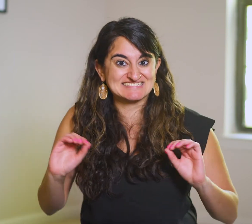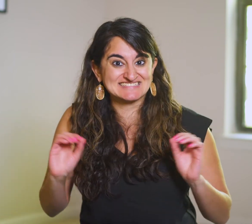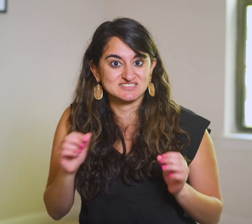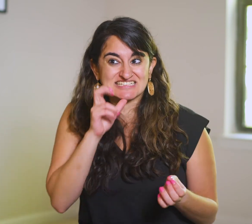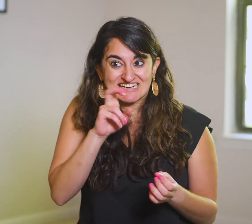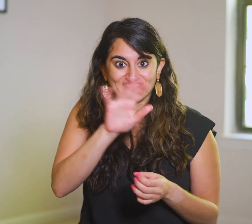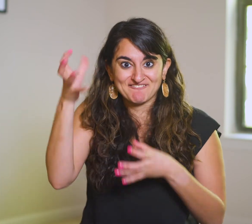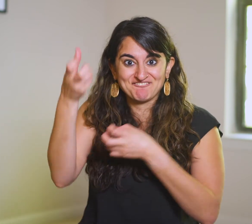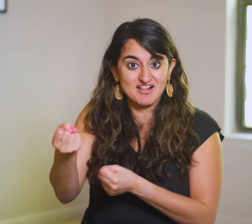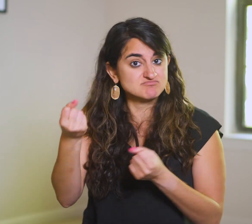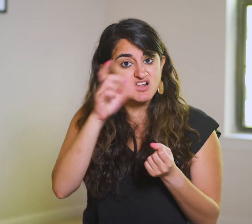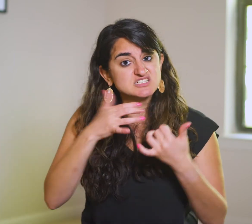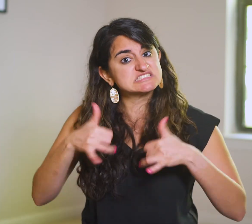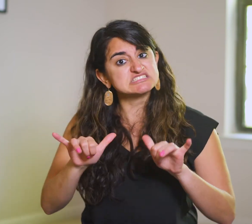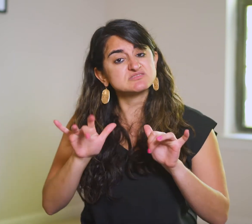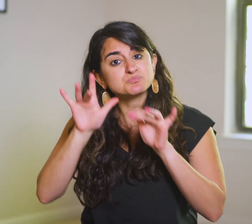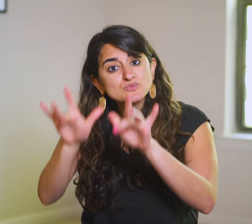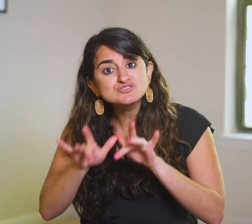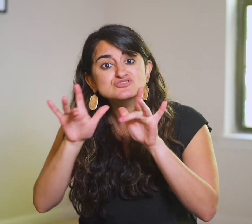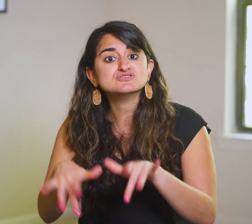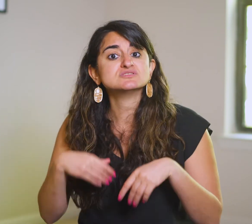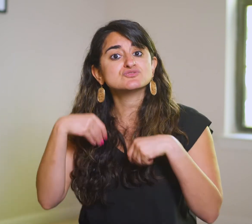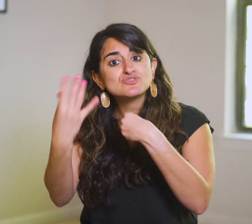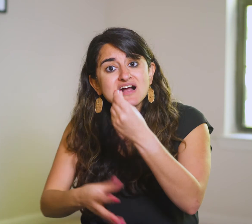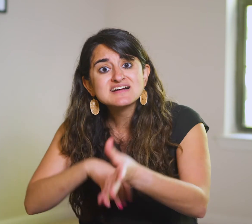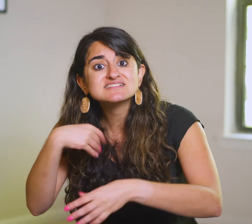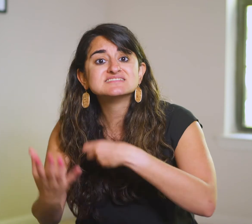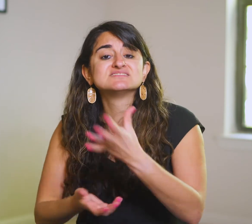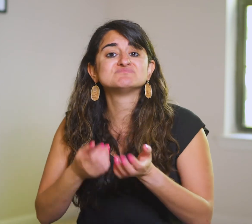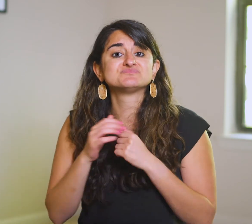not even their faith.